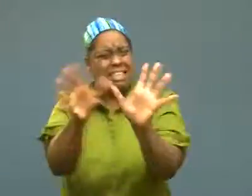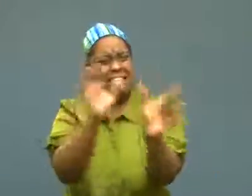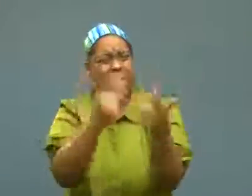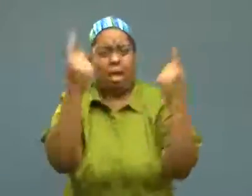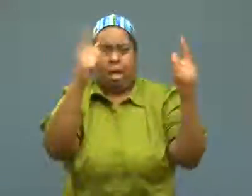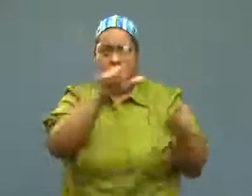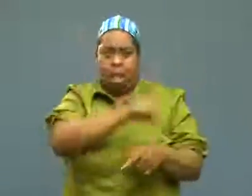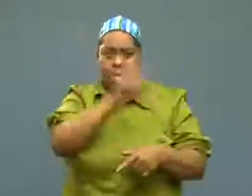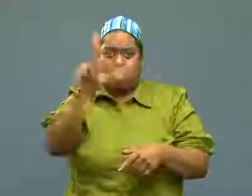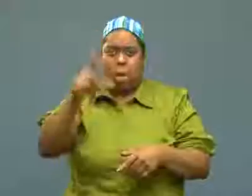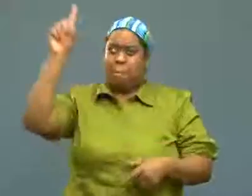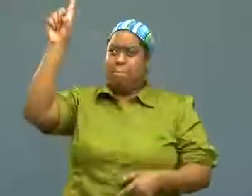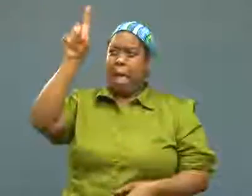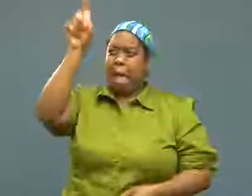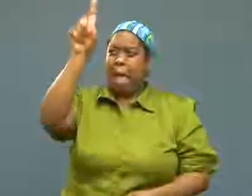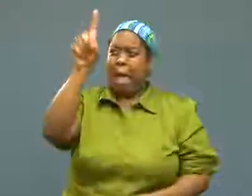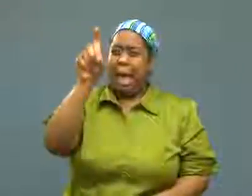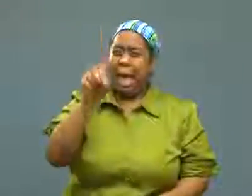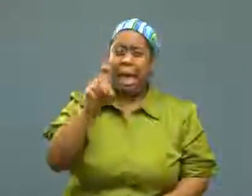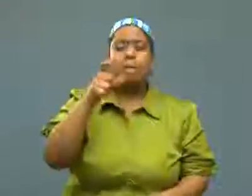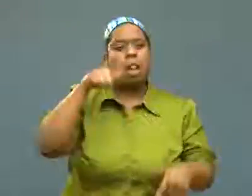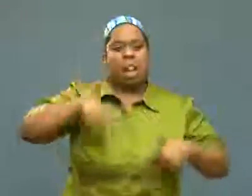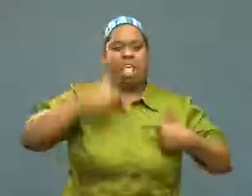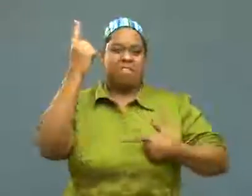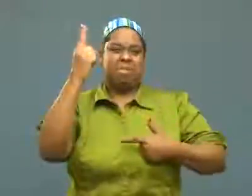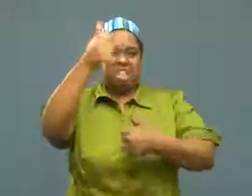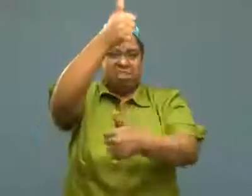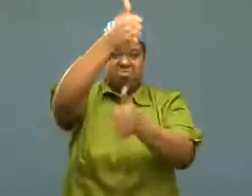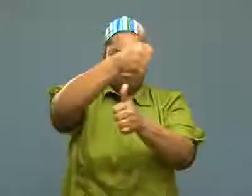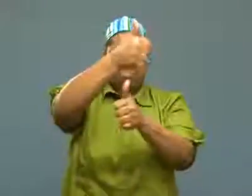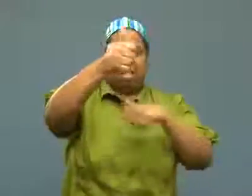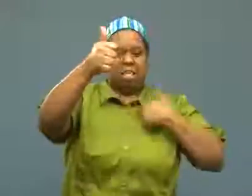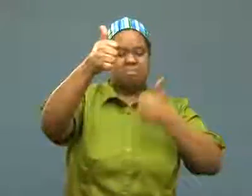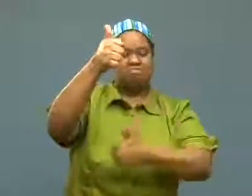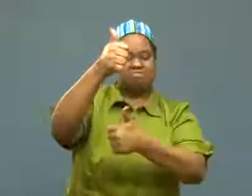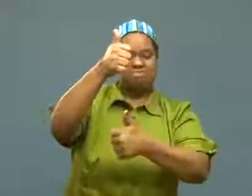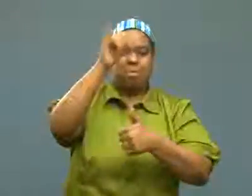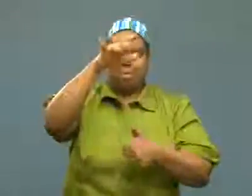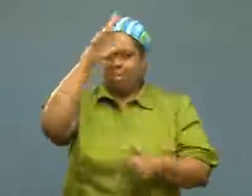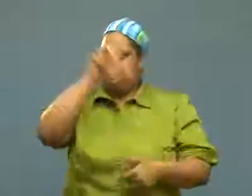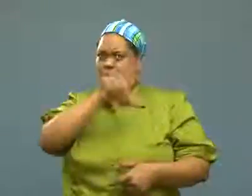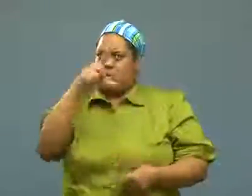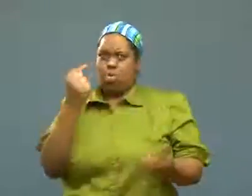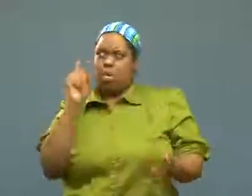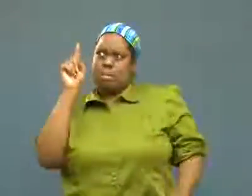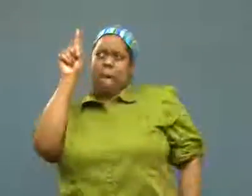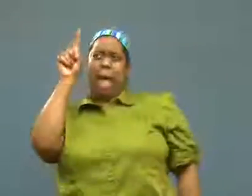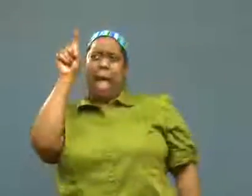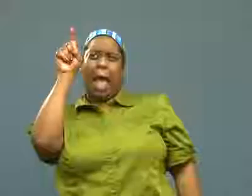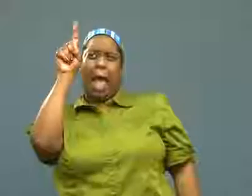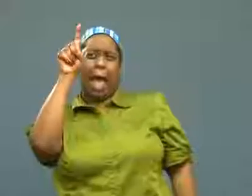The landlord who lived upstairs, came running down.